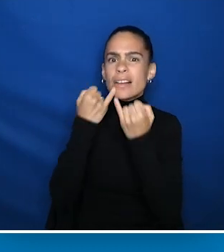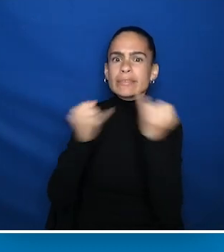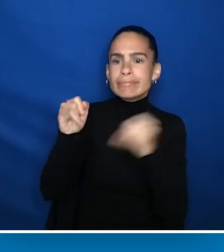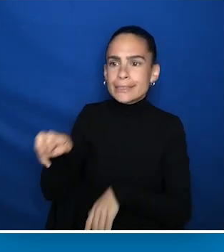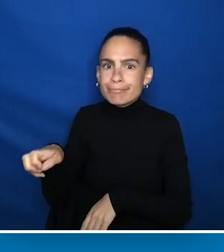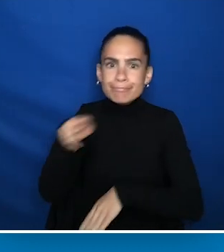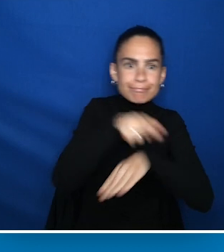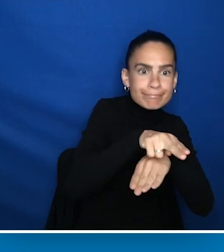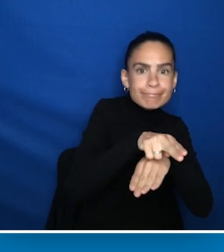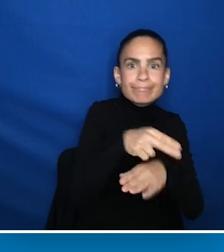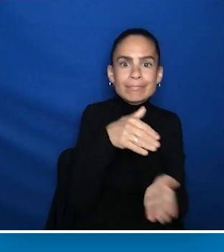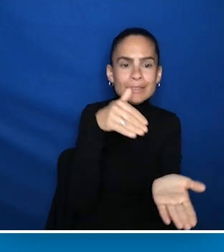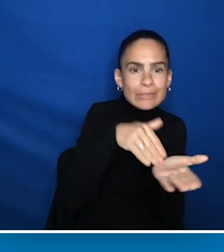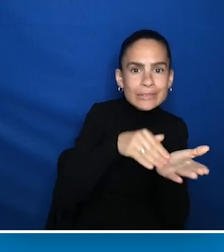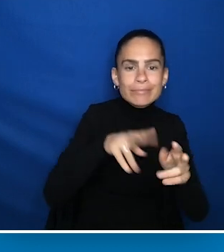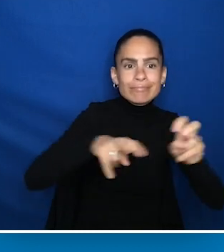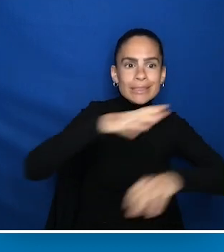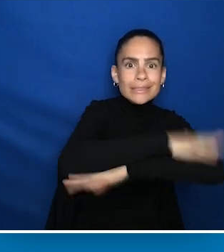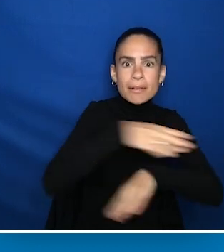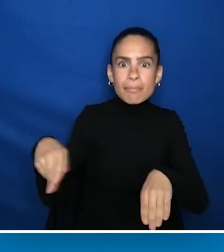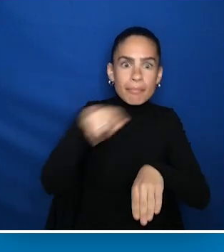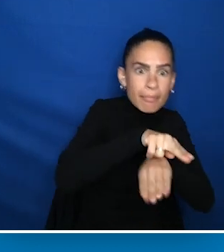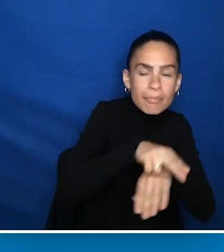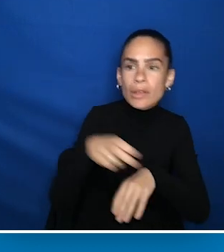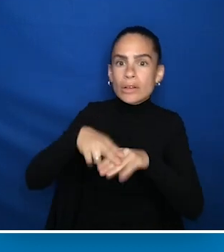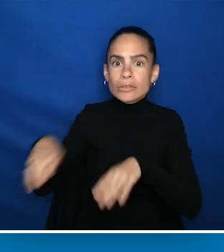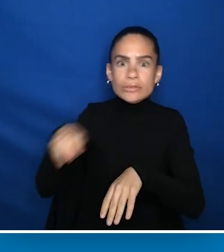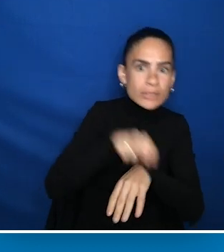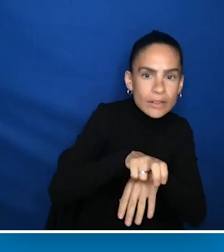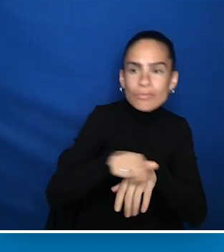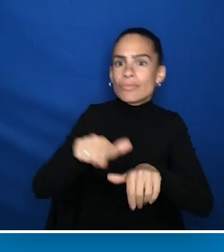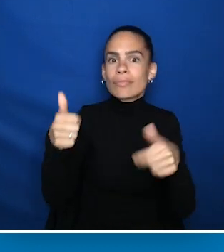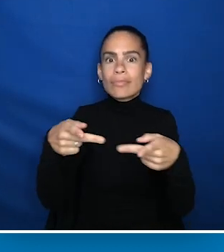onto examination tables and examination chairs and other surfaces.